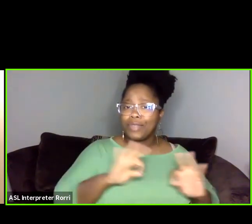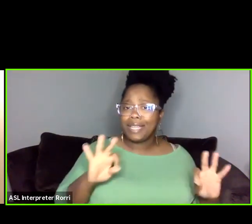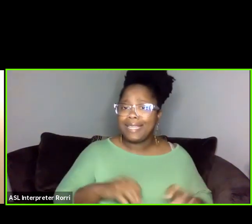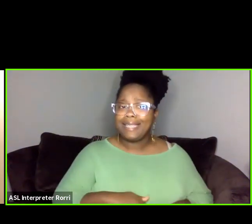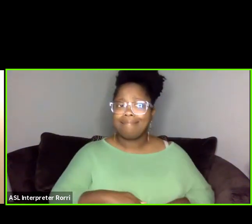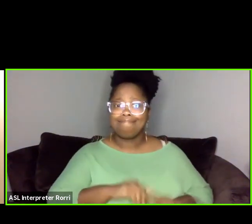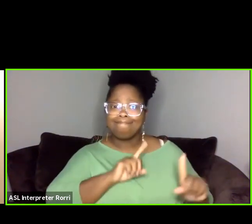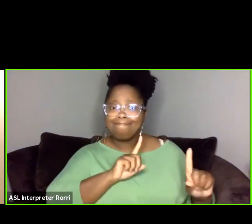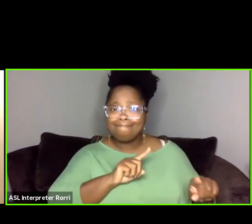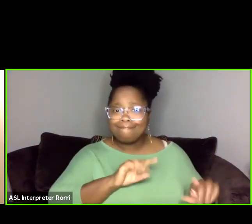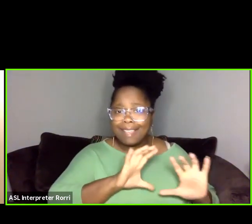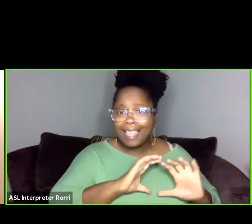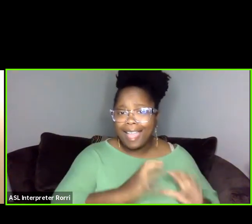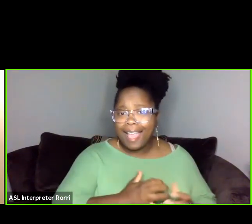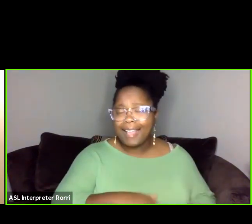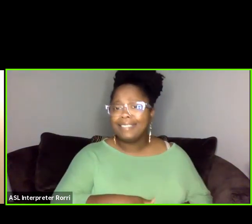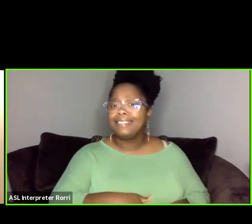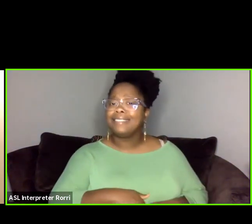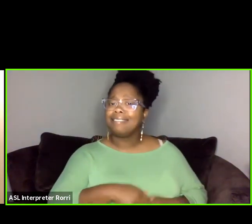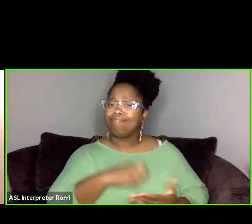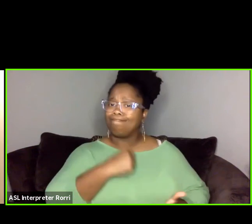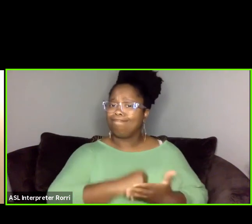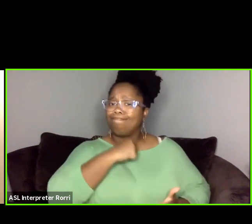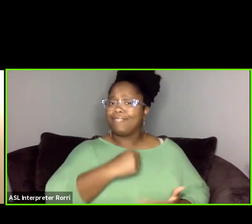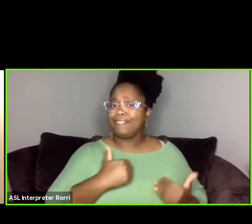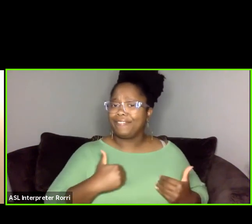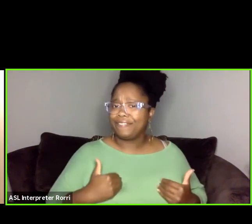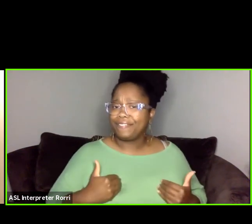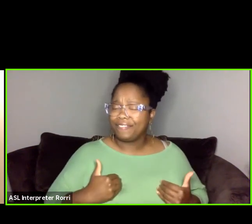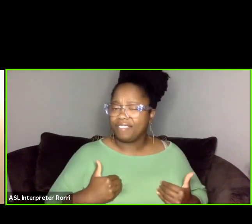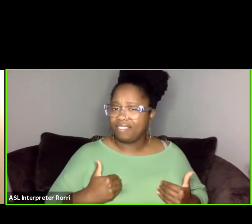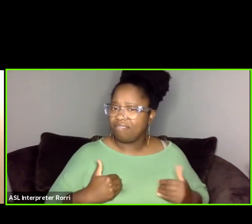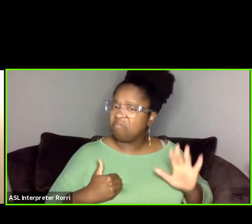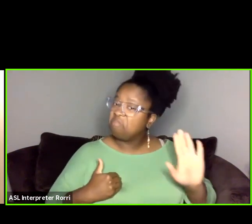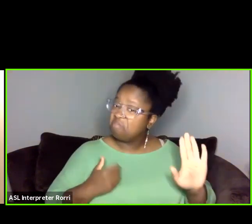and getting credentialed, but that's only part of it.